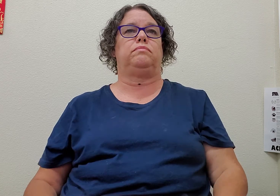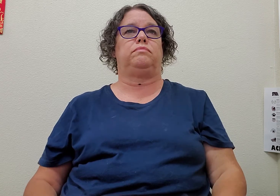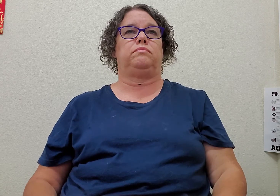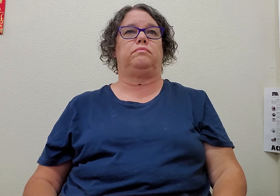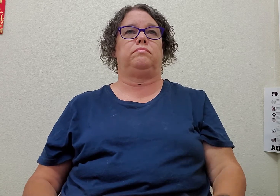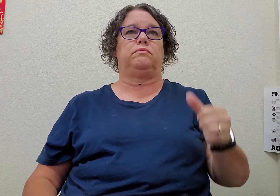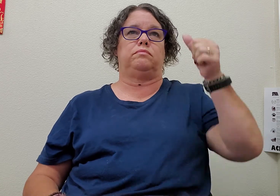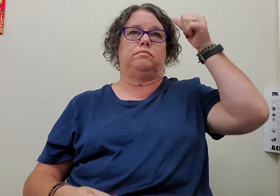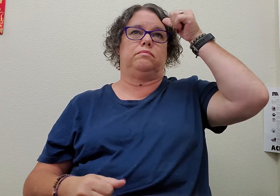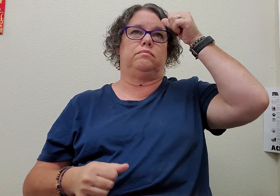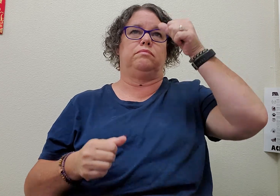remember most